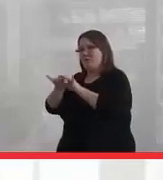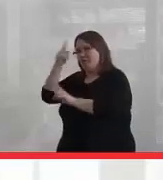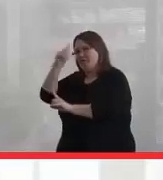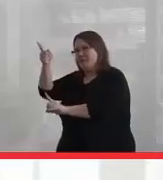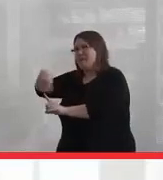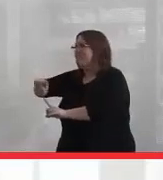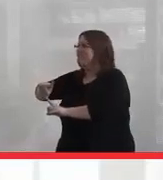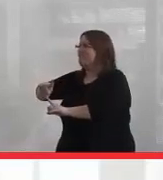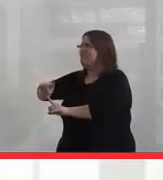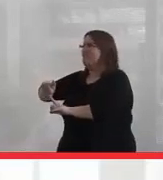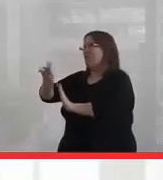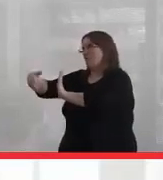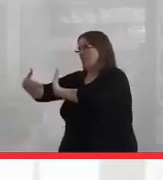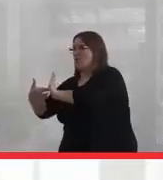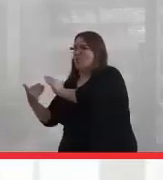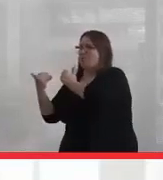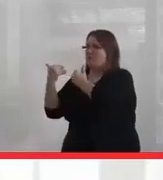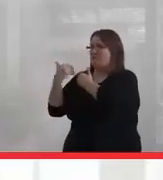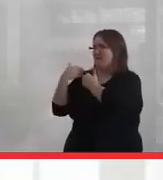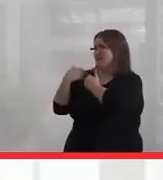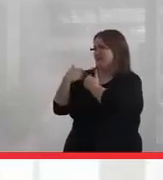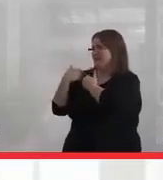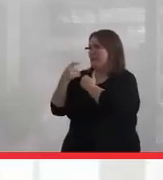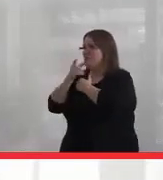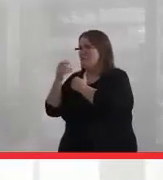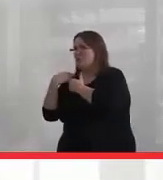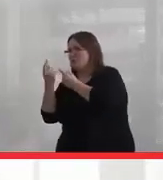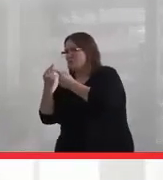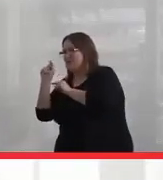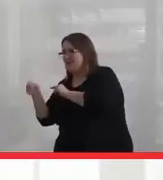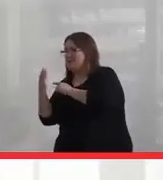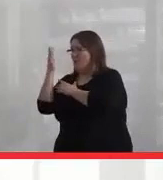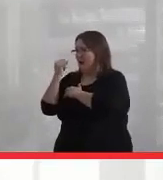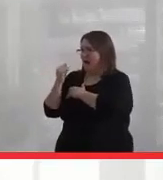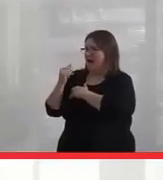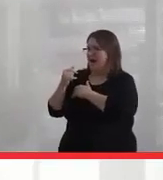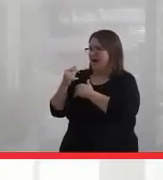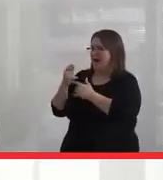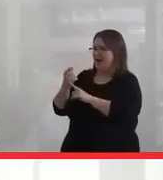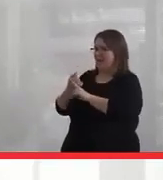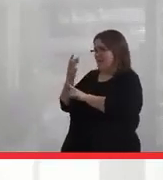was the questioning about roles and responsibilities and who does what and why and where does that come from.